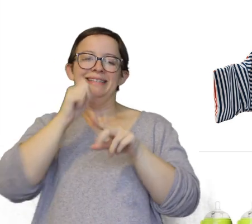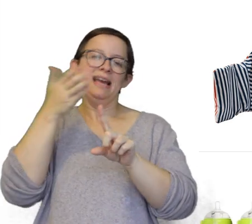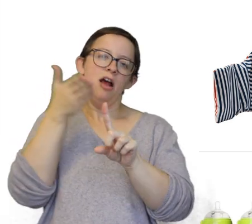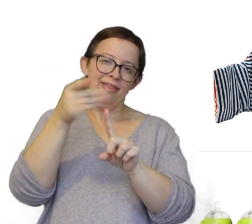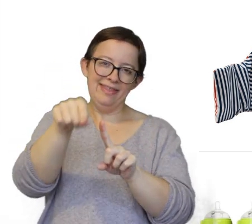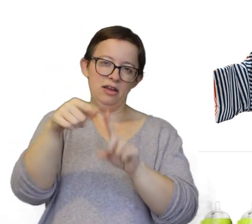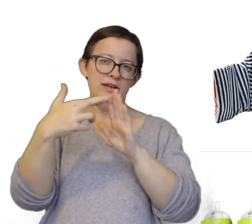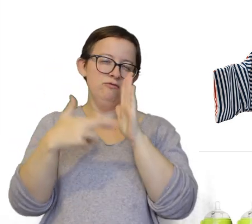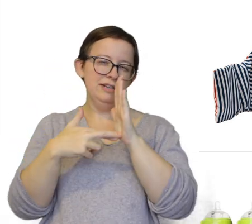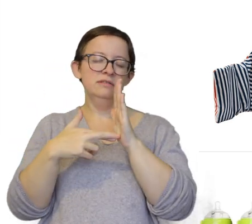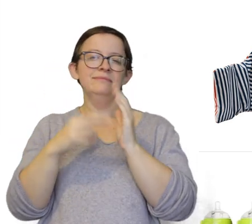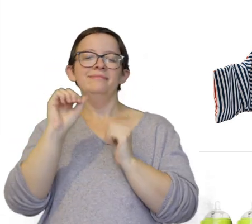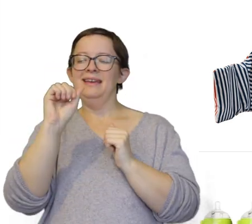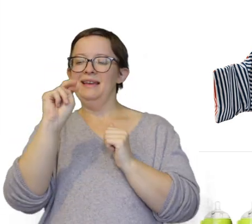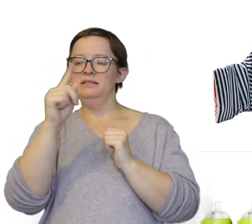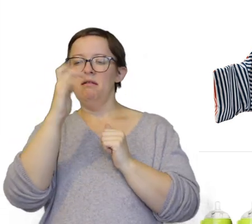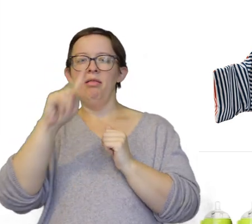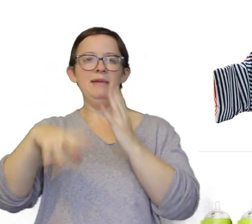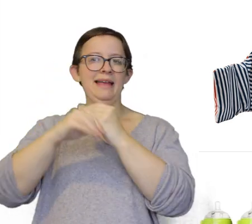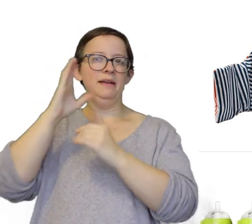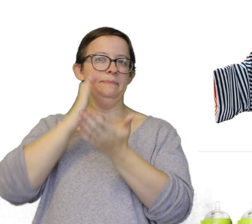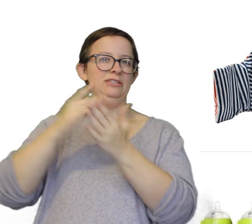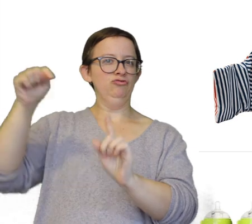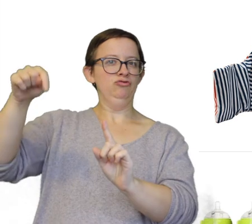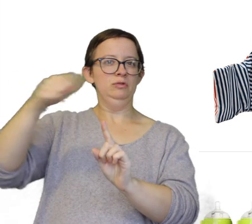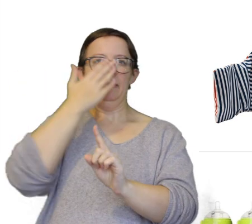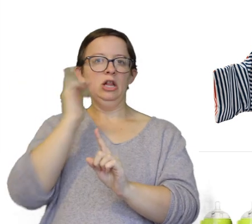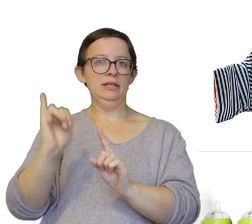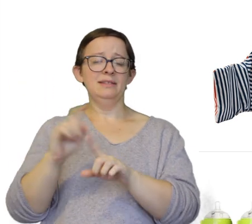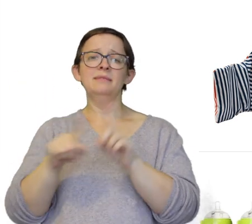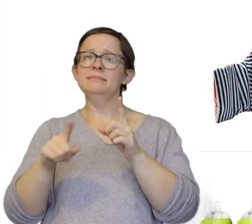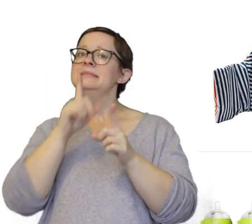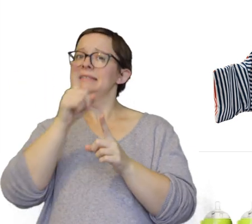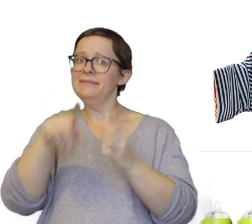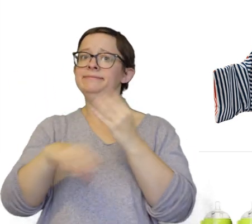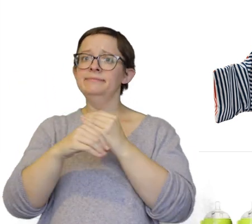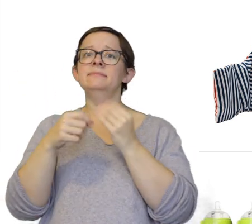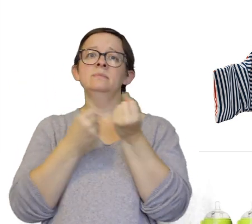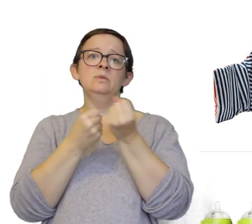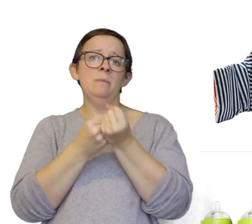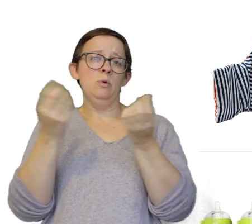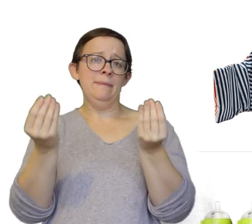the Antilop, I think it's called. I'll put a little picture here just of what it looks like. But definitely get the support pillow if you're gonna get the a chair